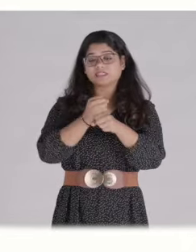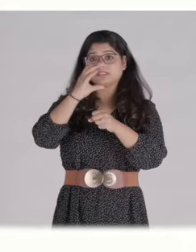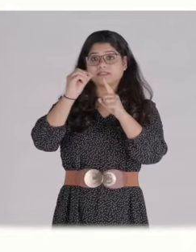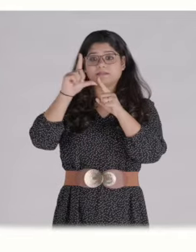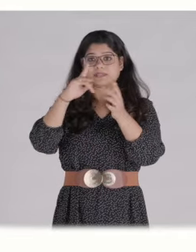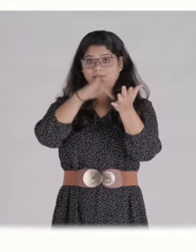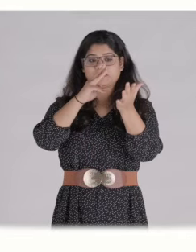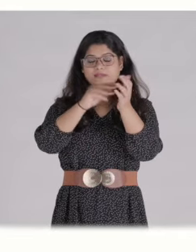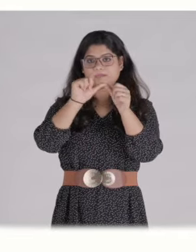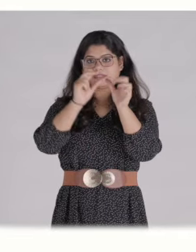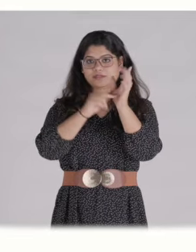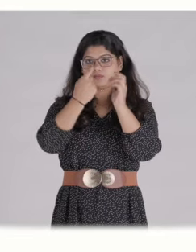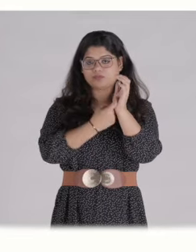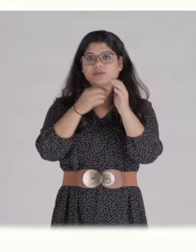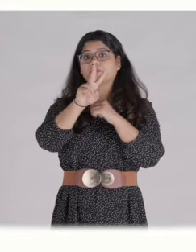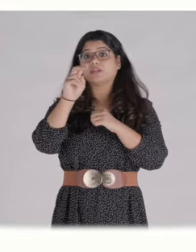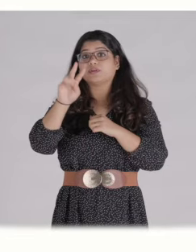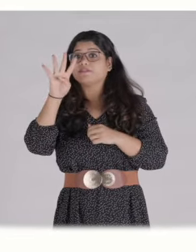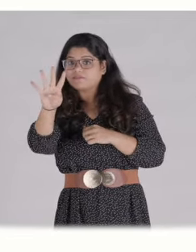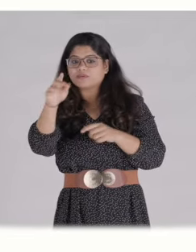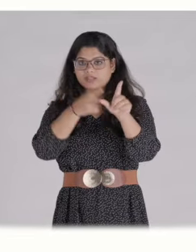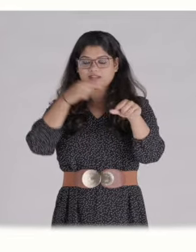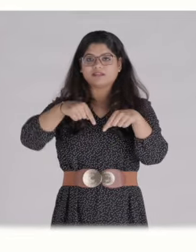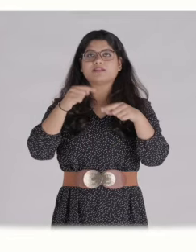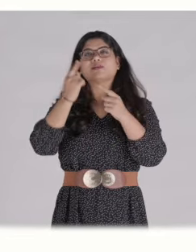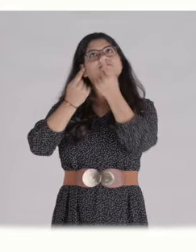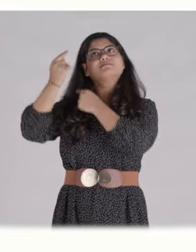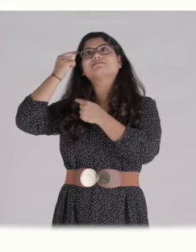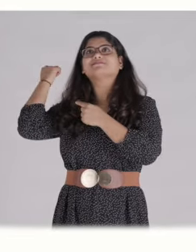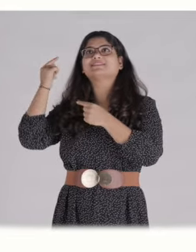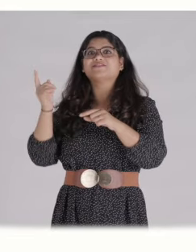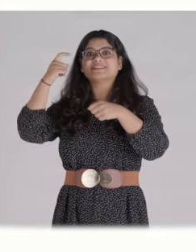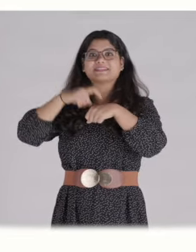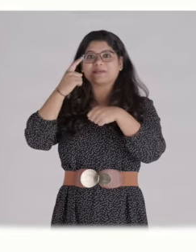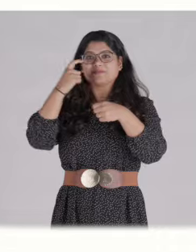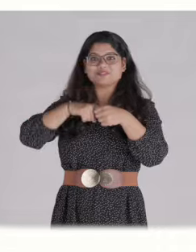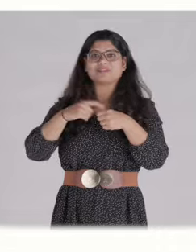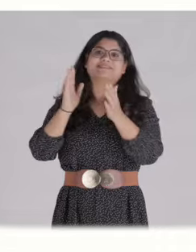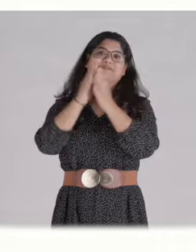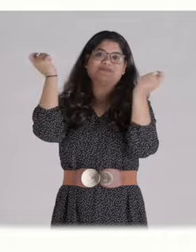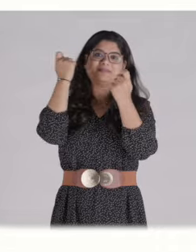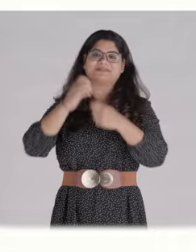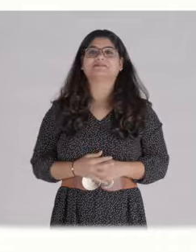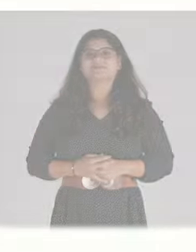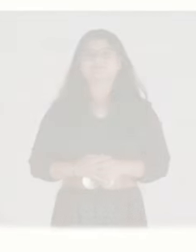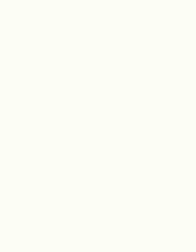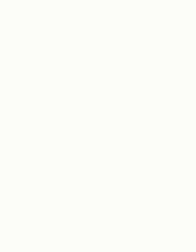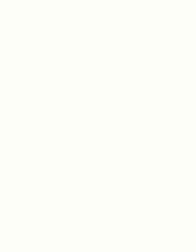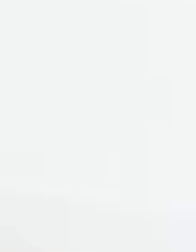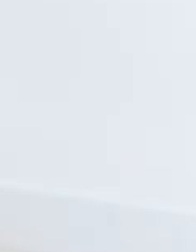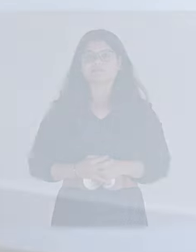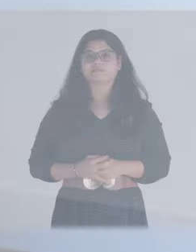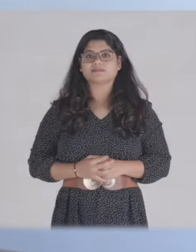For the GCPL Malanpur family, 2024 is a year to reflect on, and celebrate 'the Malanpur moment.'